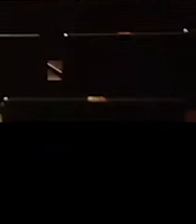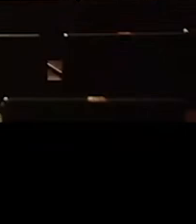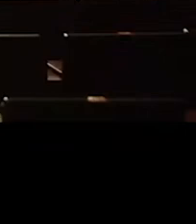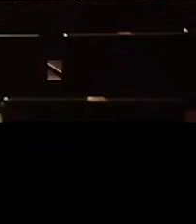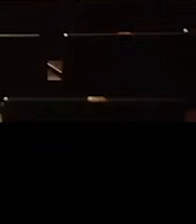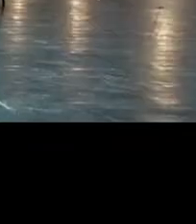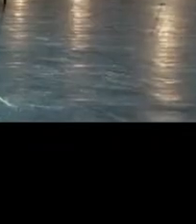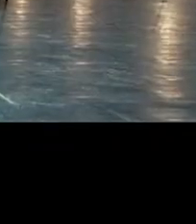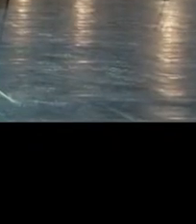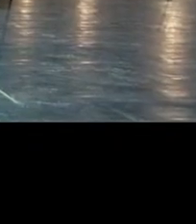This includes dedicated investment at scale for First